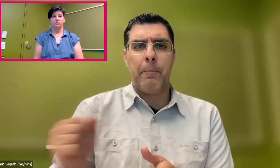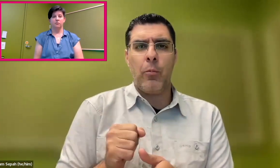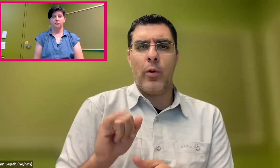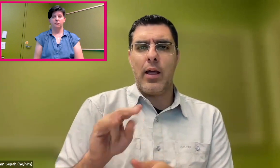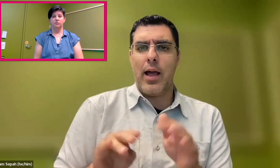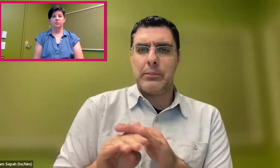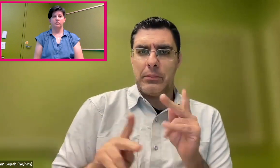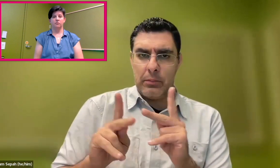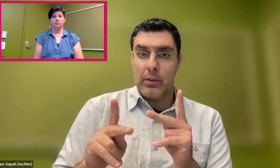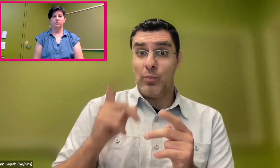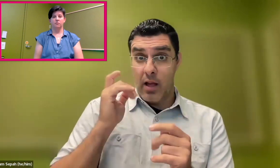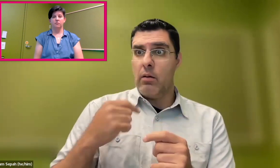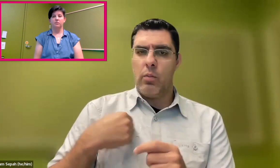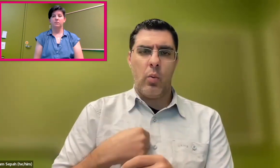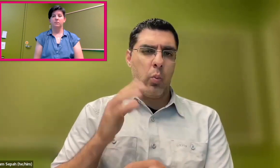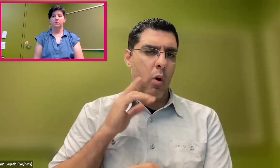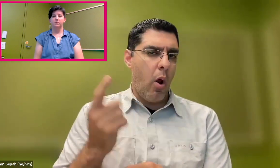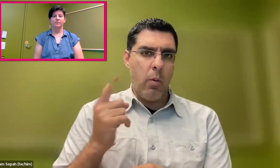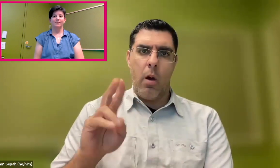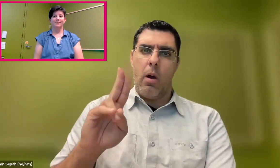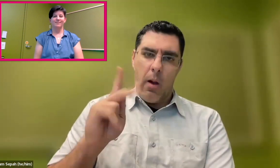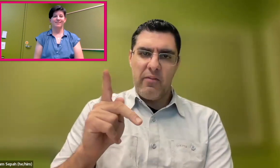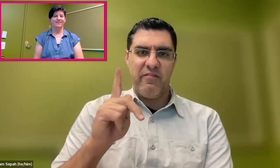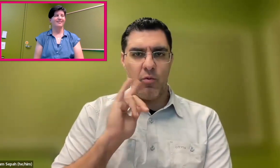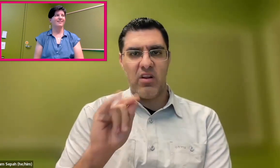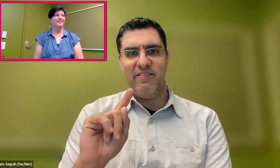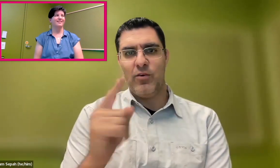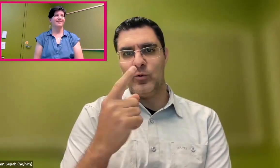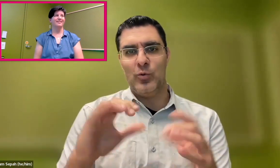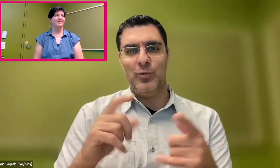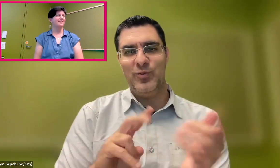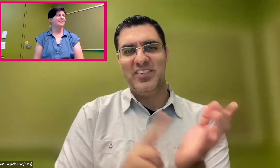Often, startup companies will pull people in who are disabled because we are